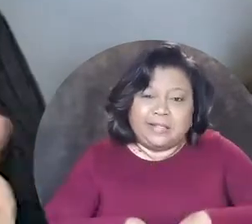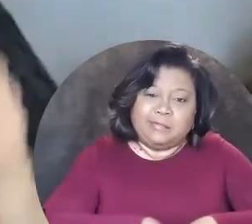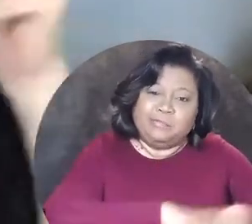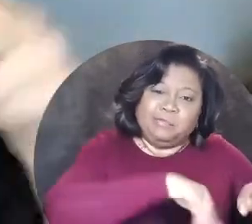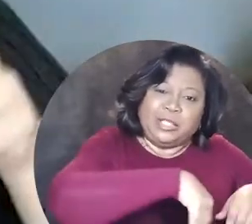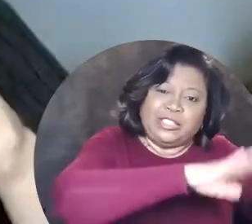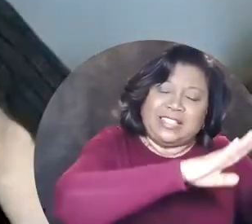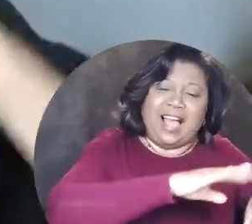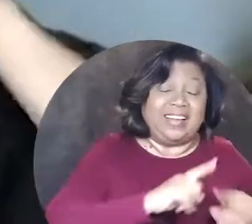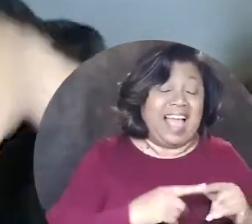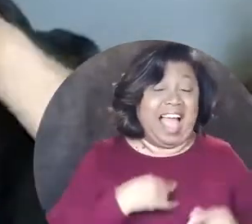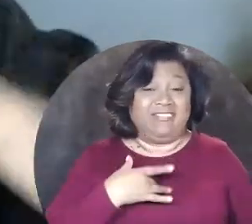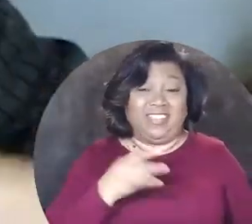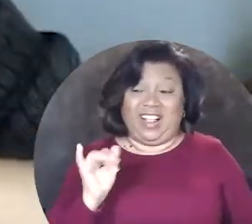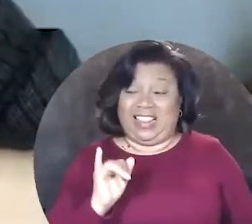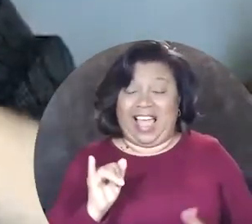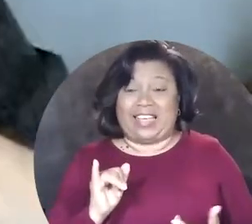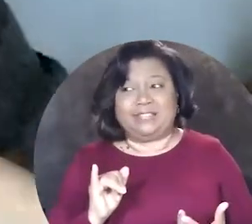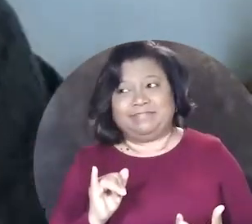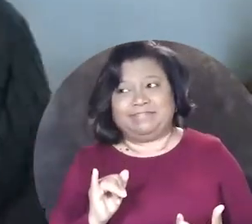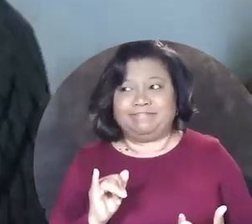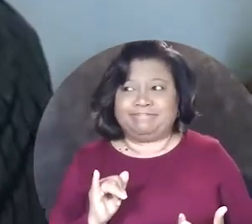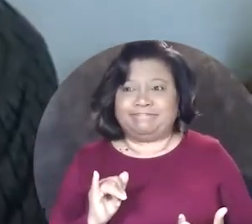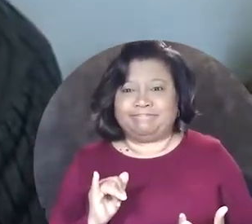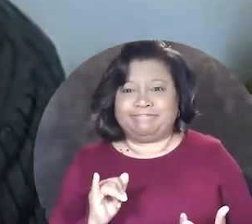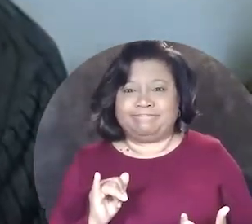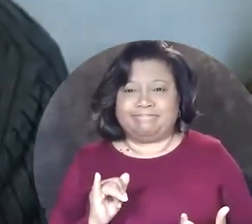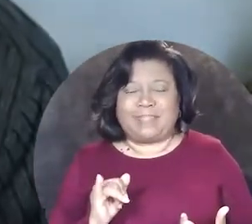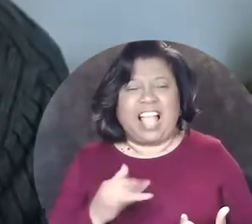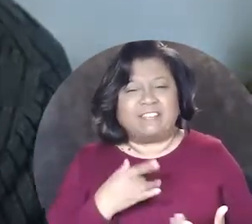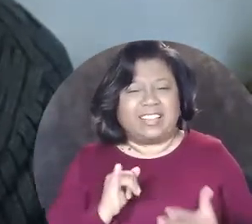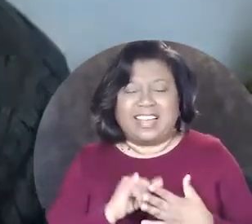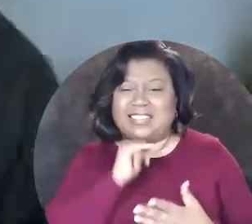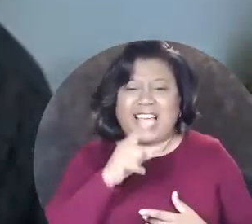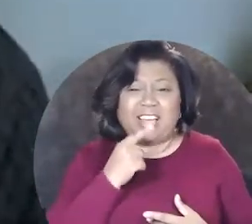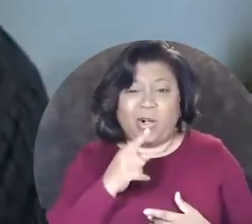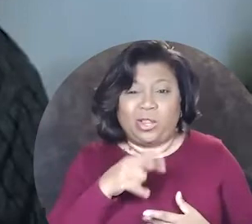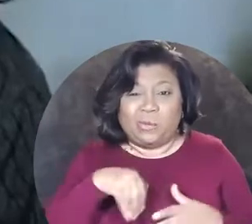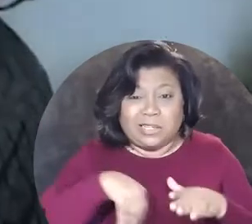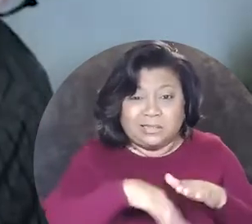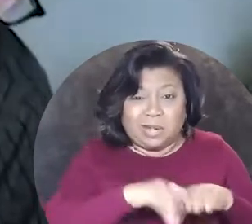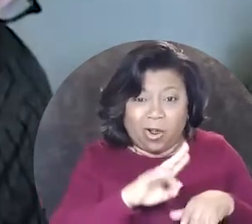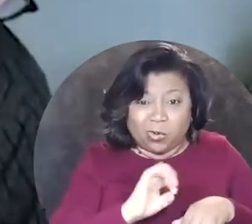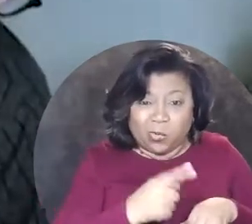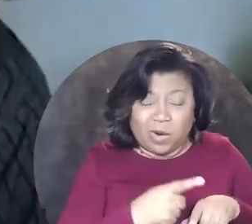but people are walking on our heads they're walking across the rug and banging on our heads